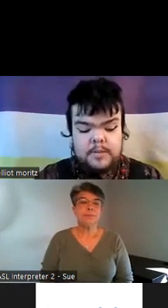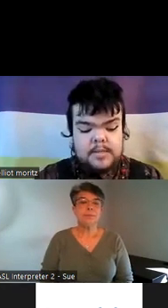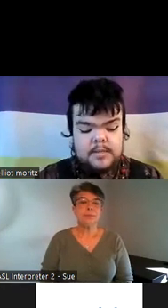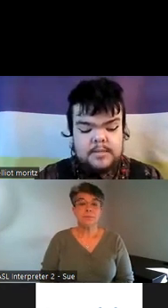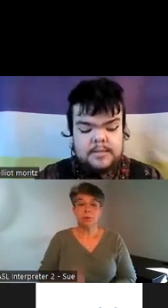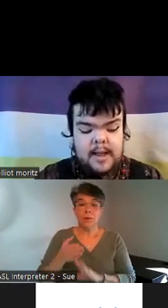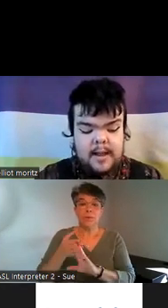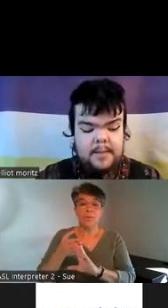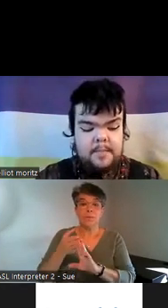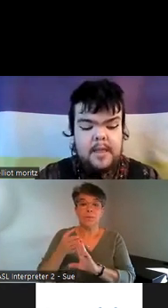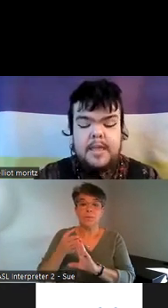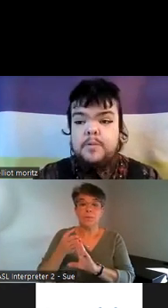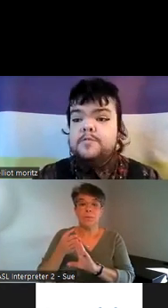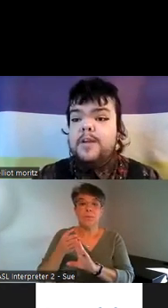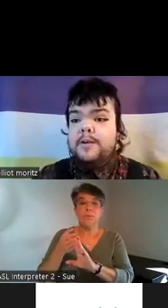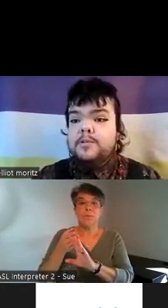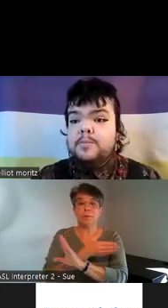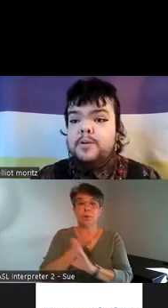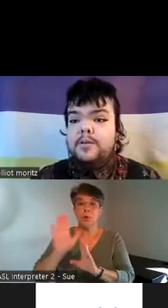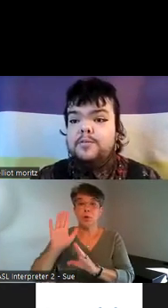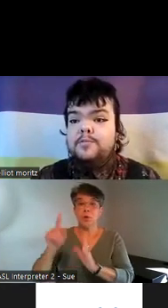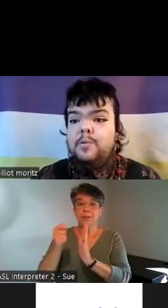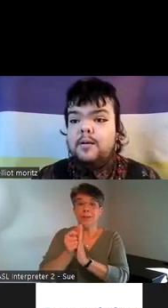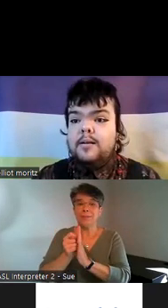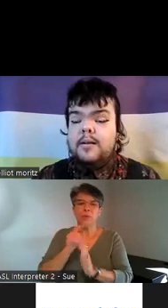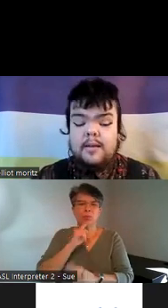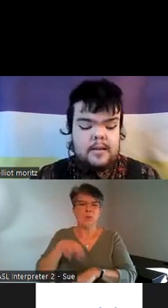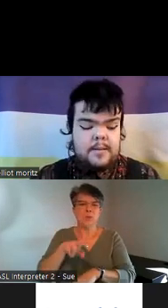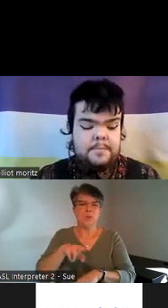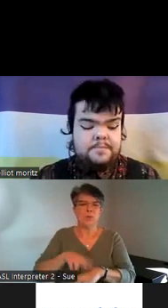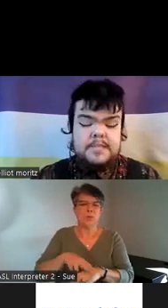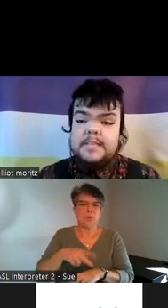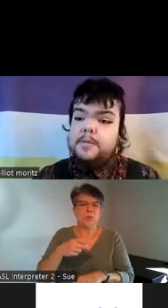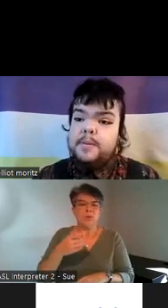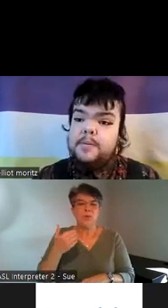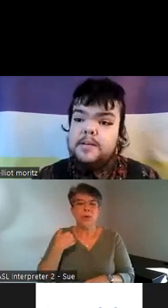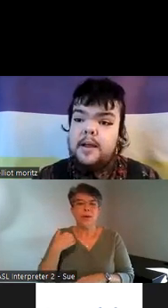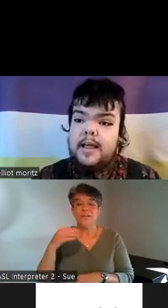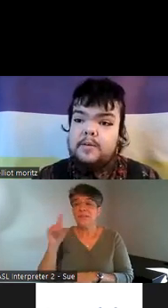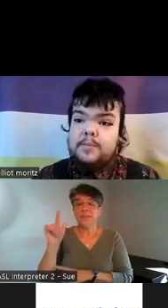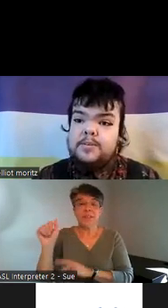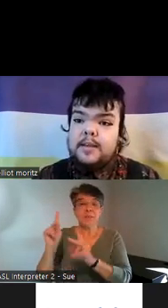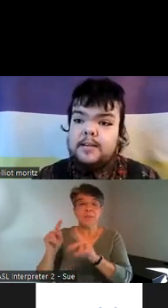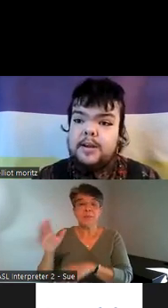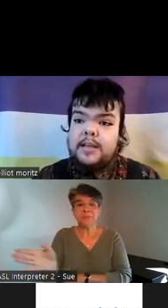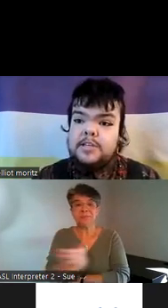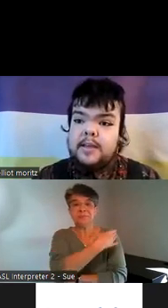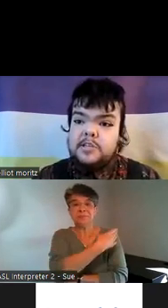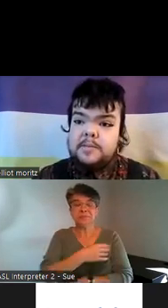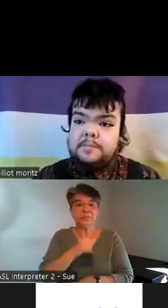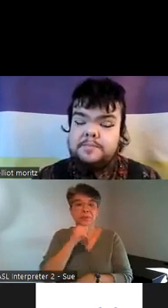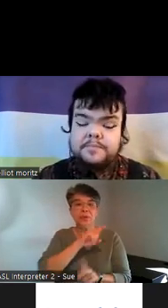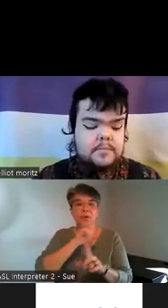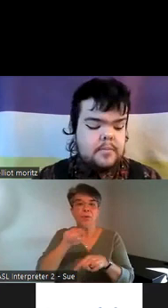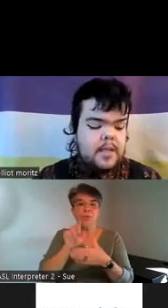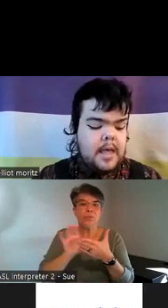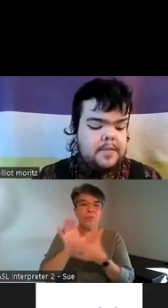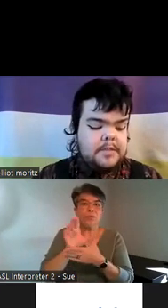hum's time it was very normal for um disabled people to not have a postsecondary education this